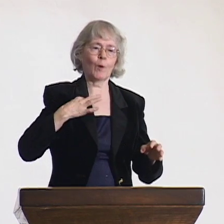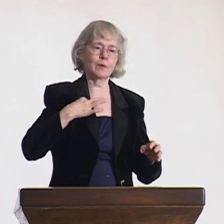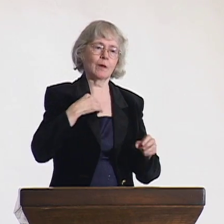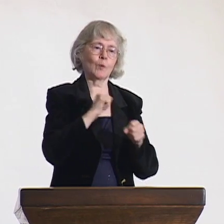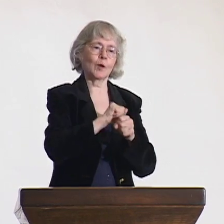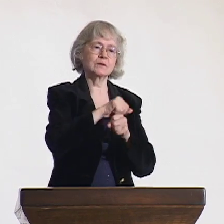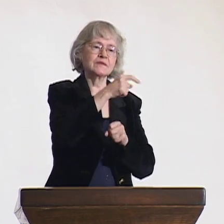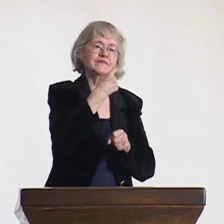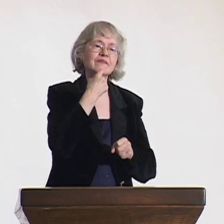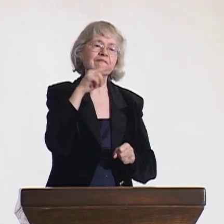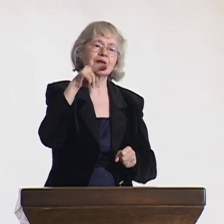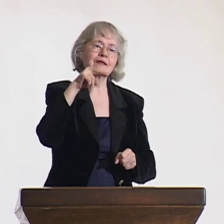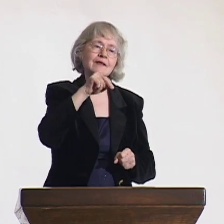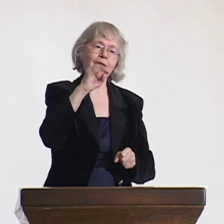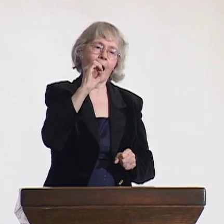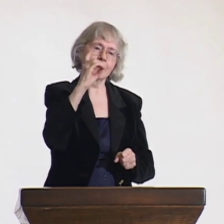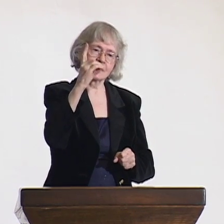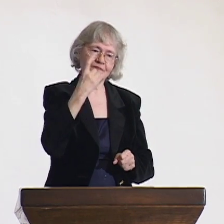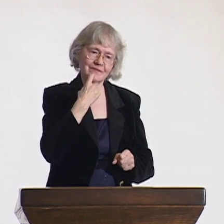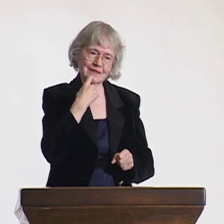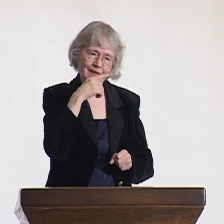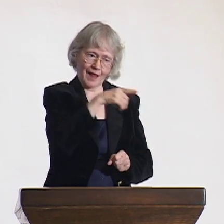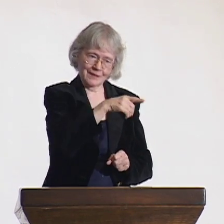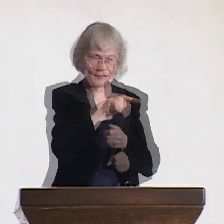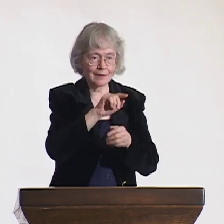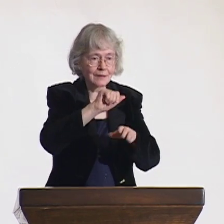and to help educate our deaf and hard-of-hearing children.